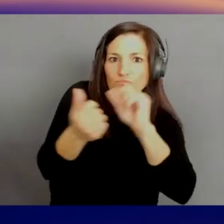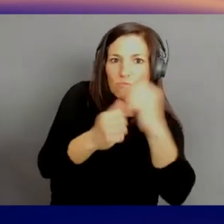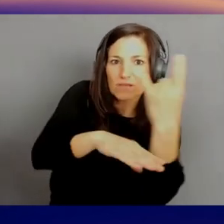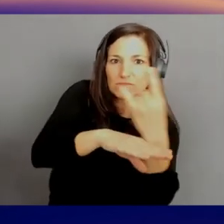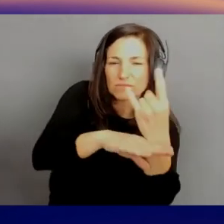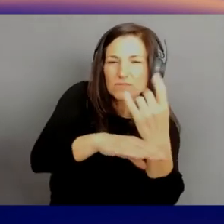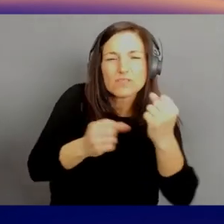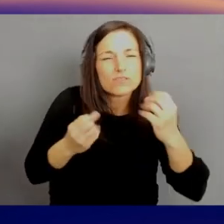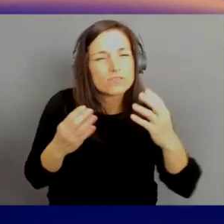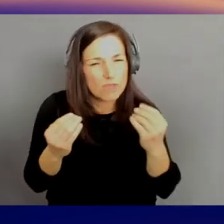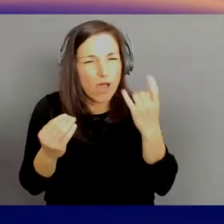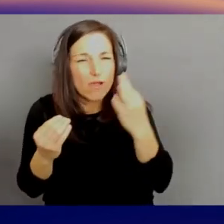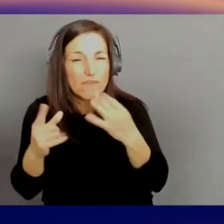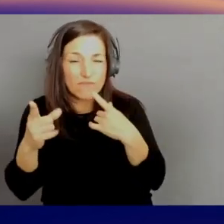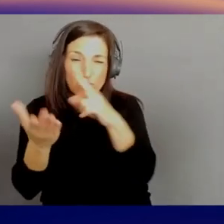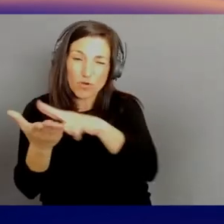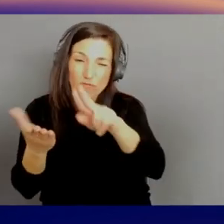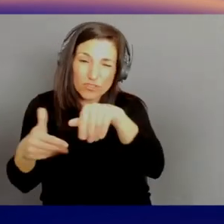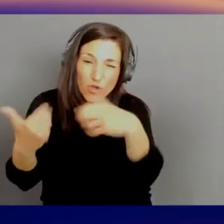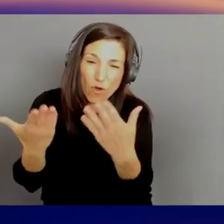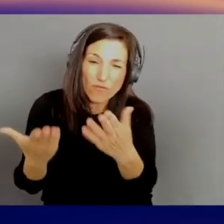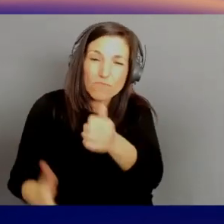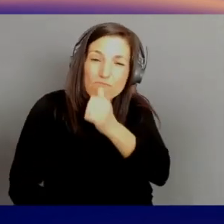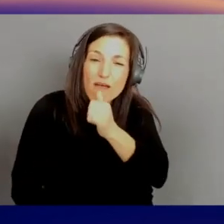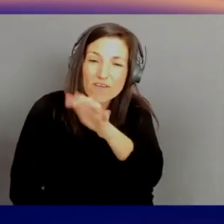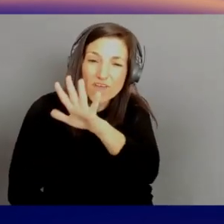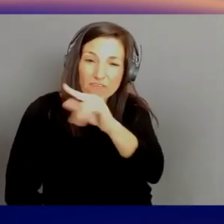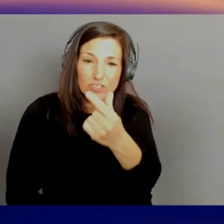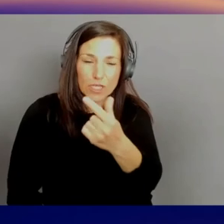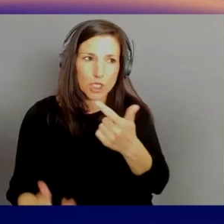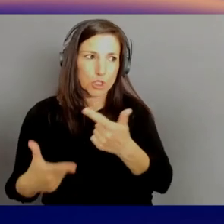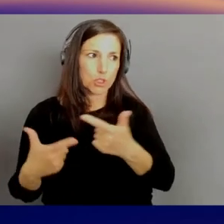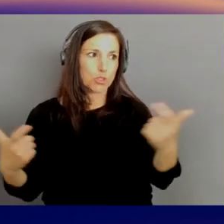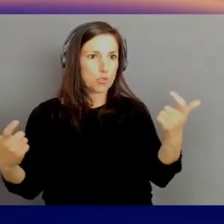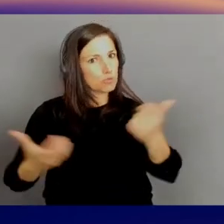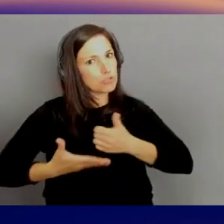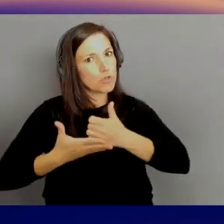that's huge for helping with equity in education. So I think that's another-